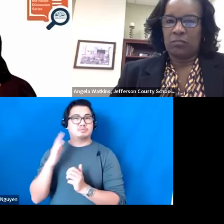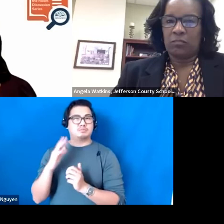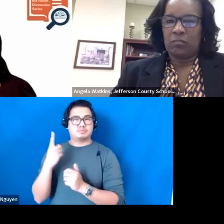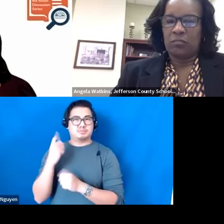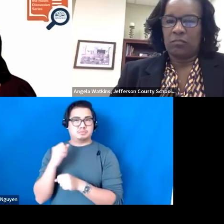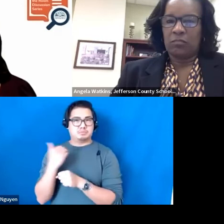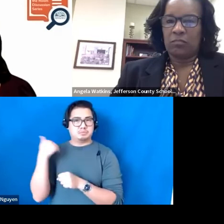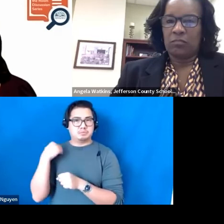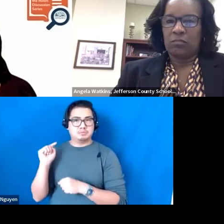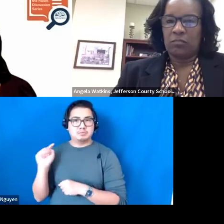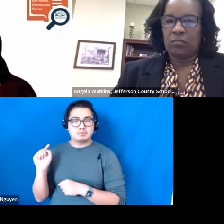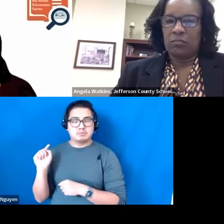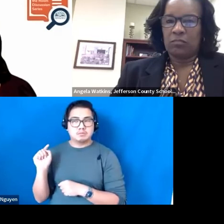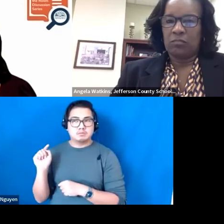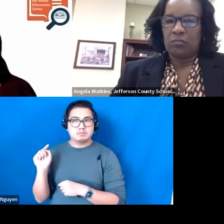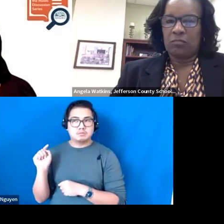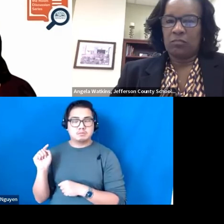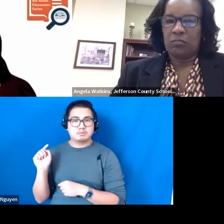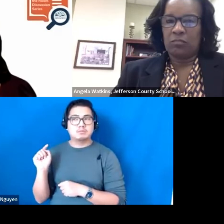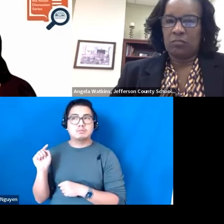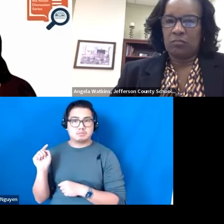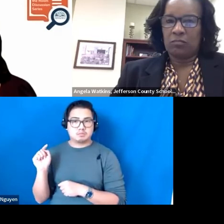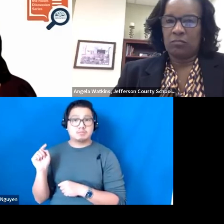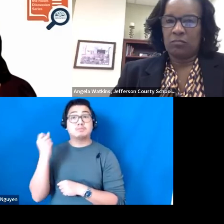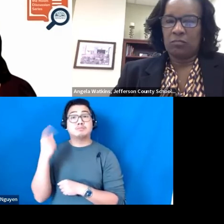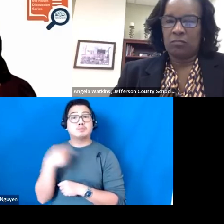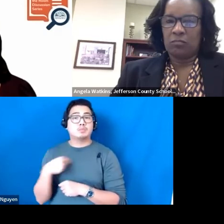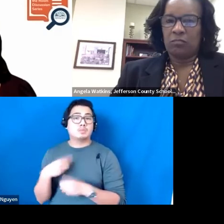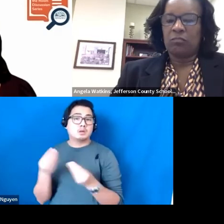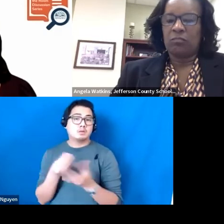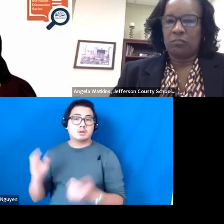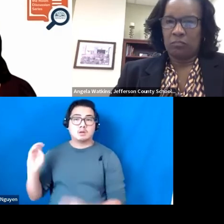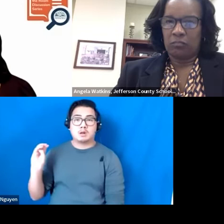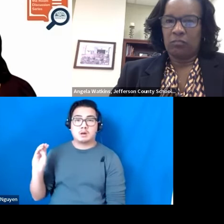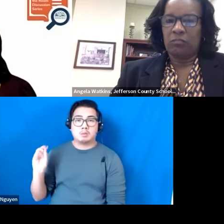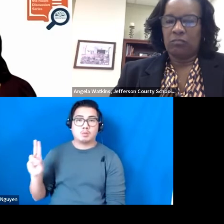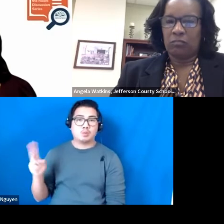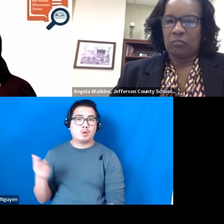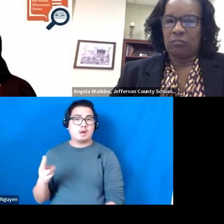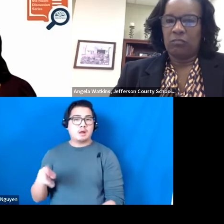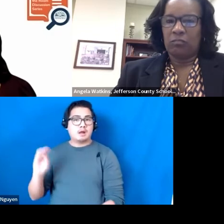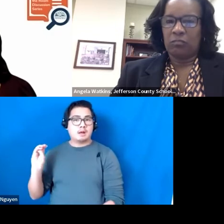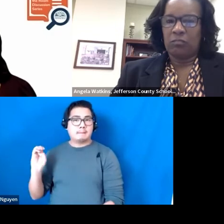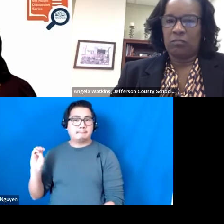We do a Memorandum of Understanding with all of our local Reading Specialists and the superintendent.